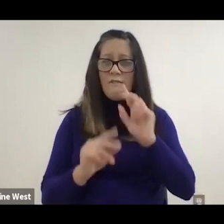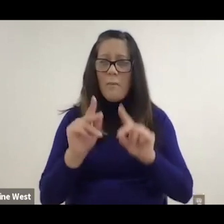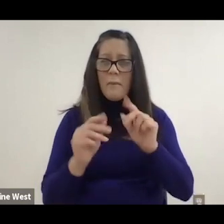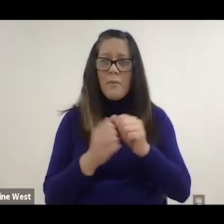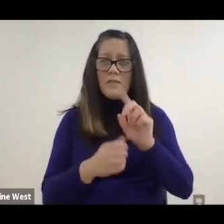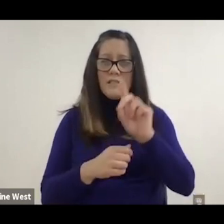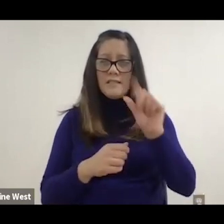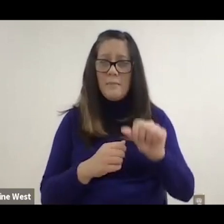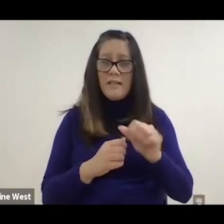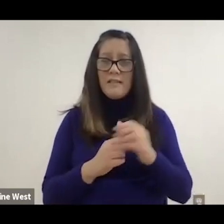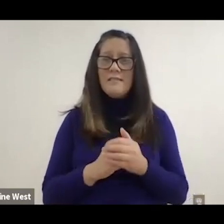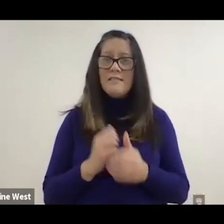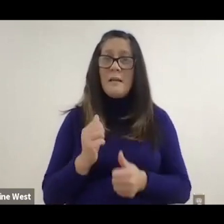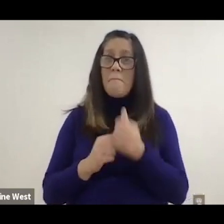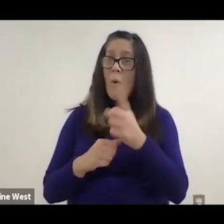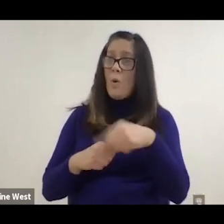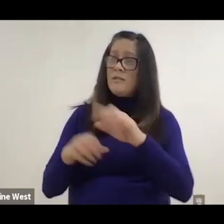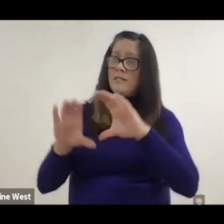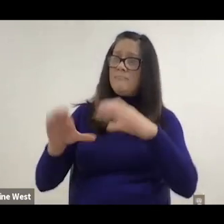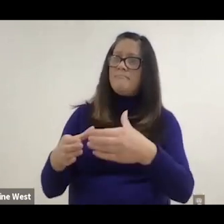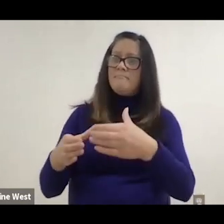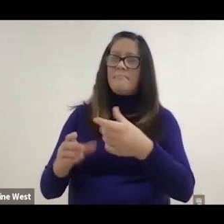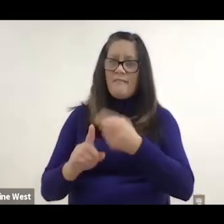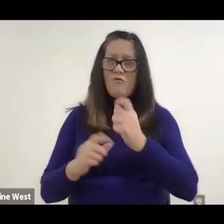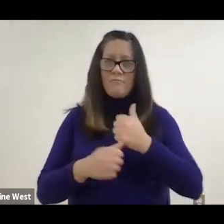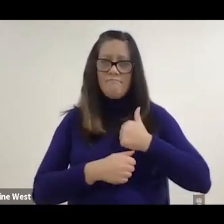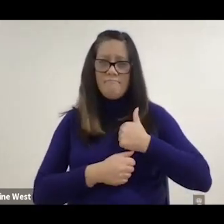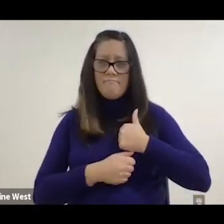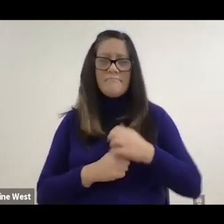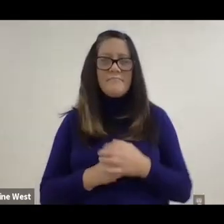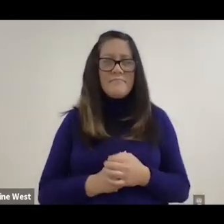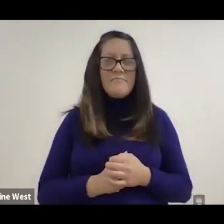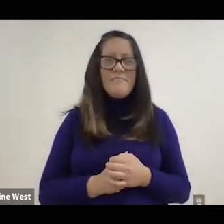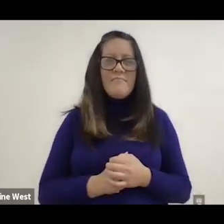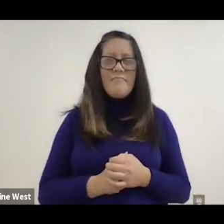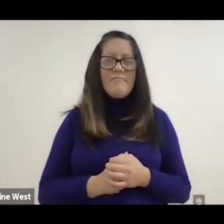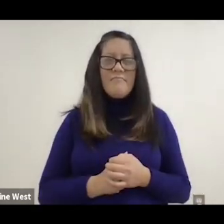Large number of them are veteran population.